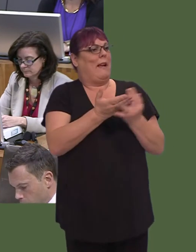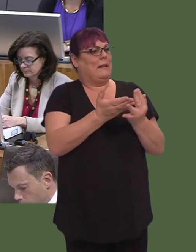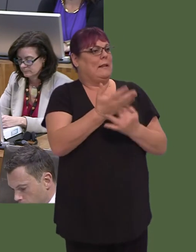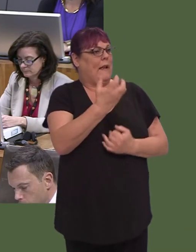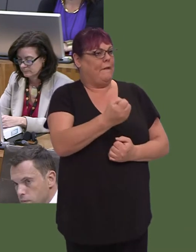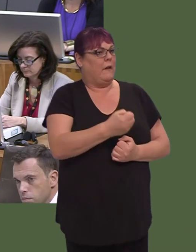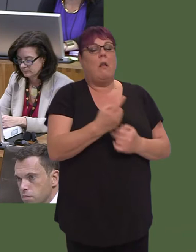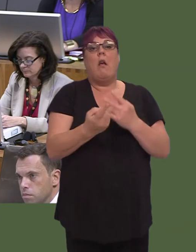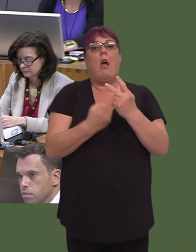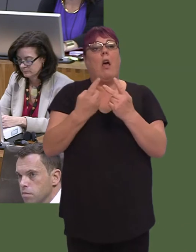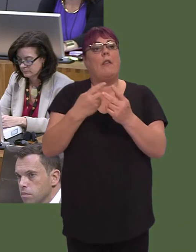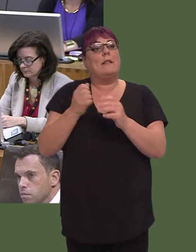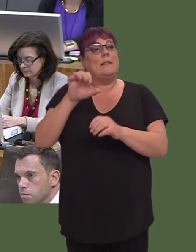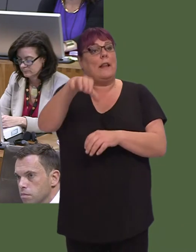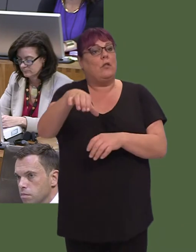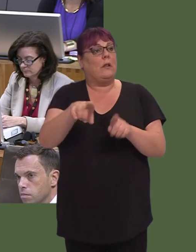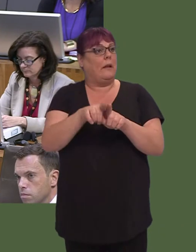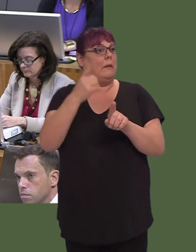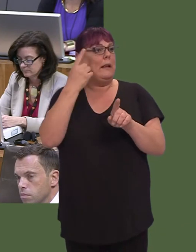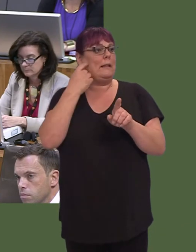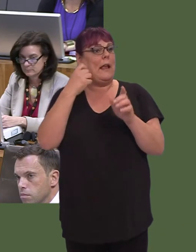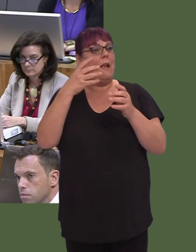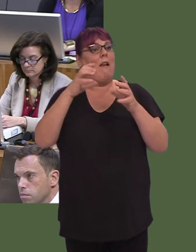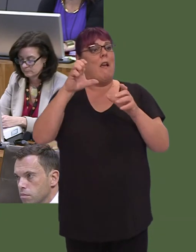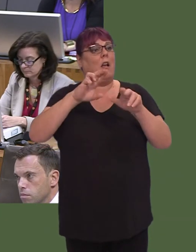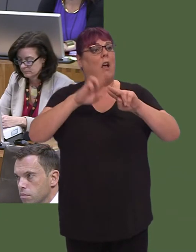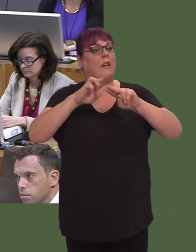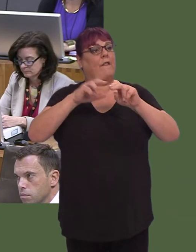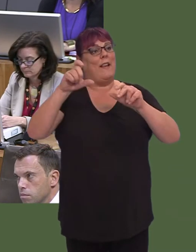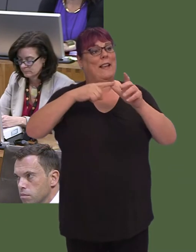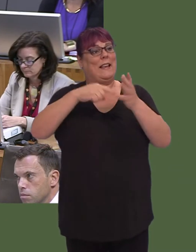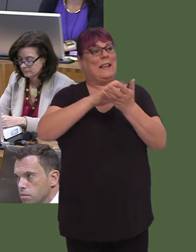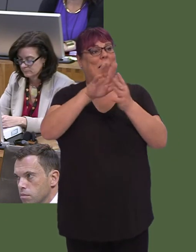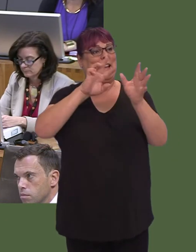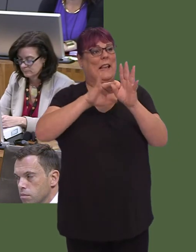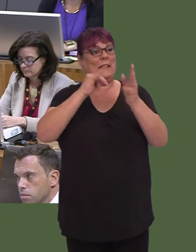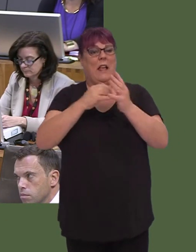I was at Cathays station yesterday. It's not possible for people to cross to the other side of the tracks in Cathaysóthere's